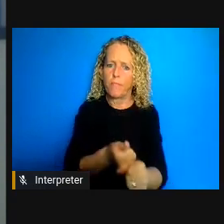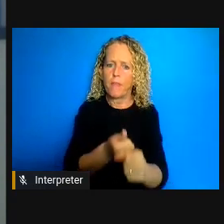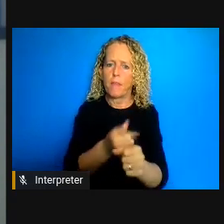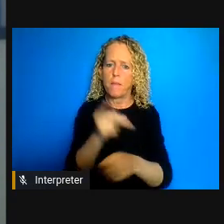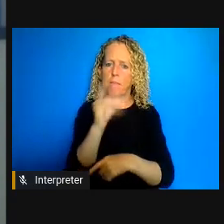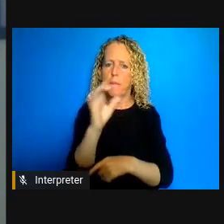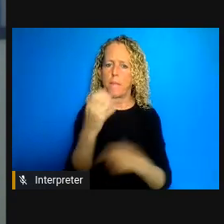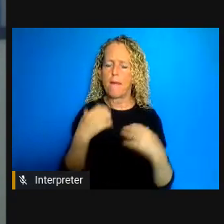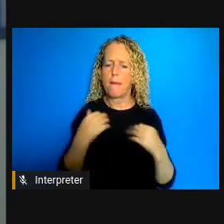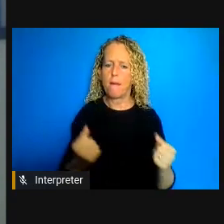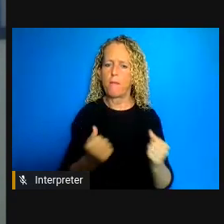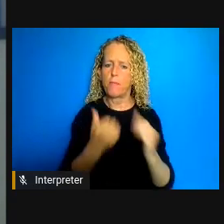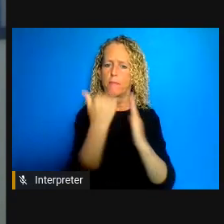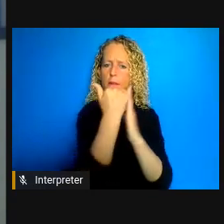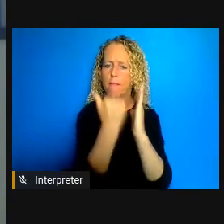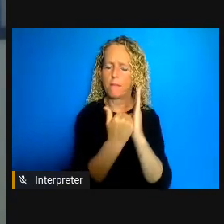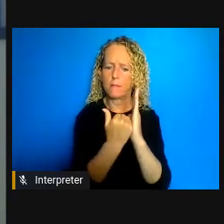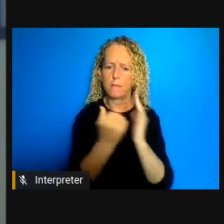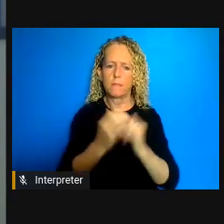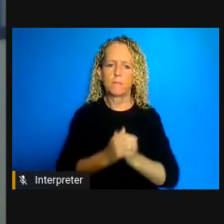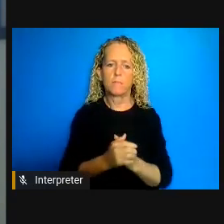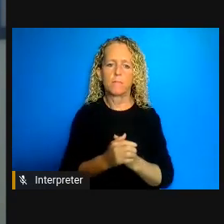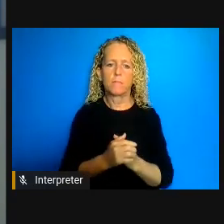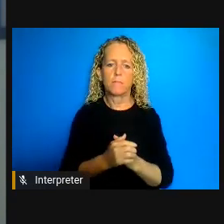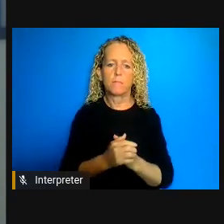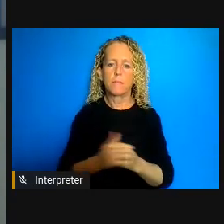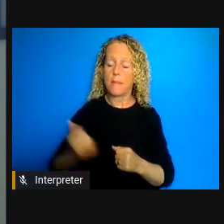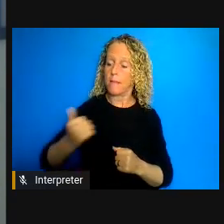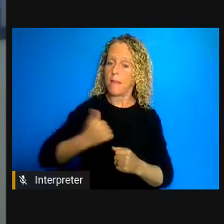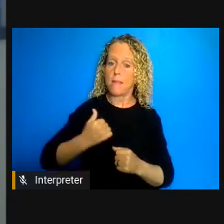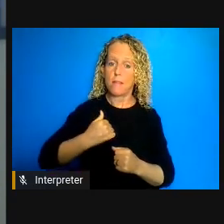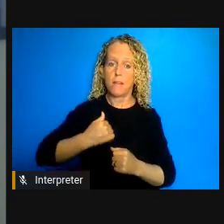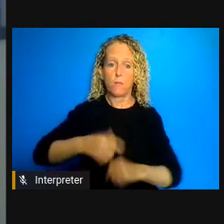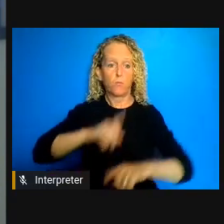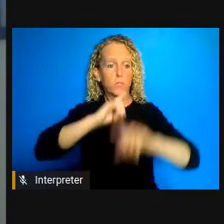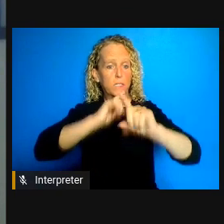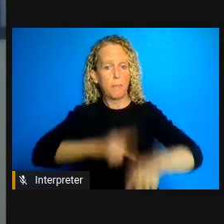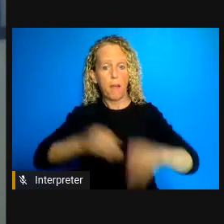response in Canada has been very very wide and very different from provinces